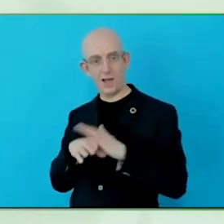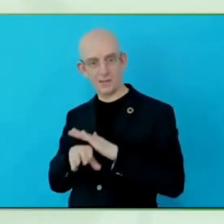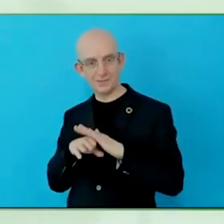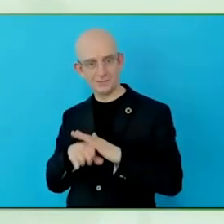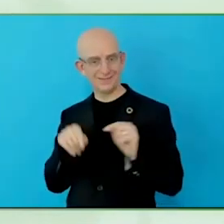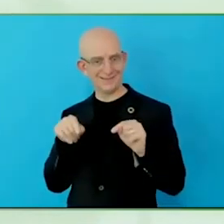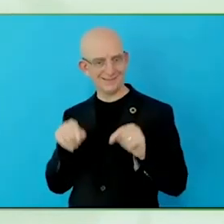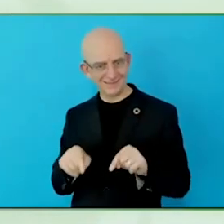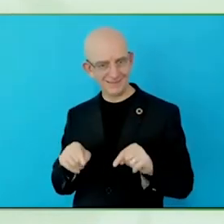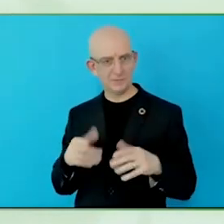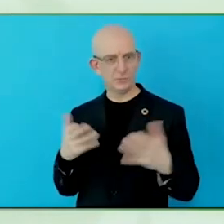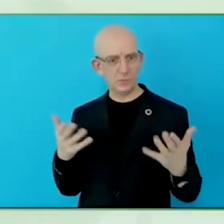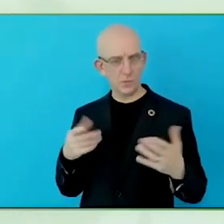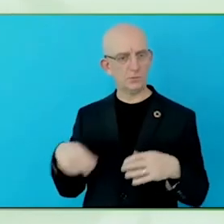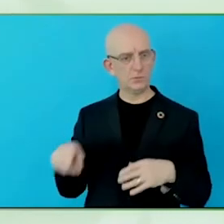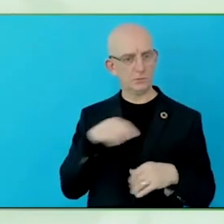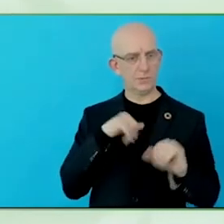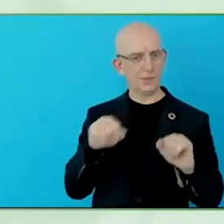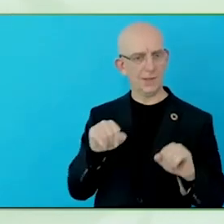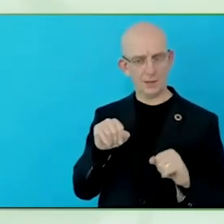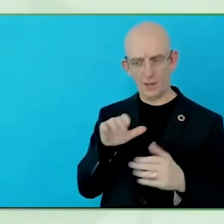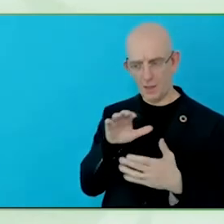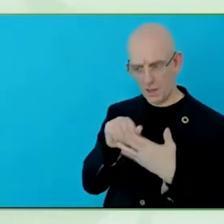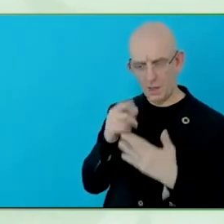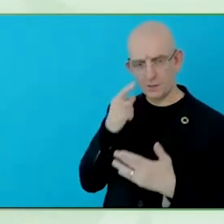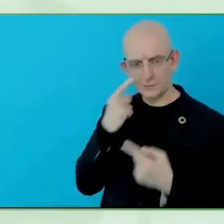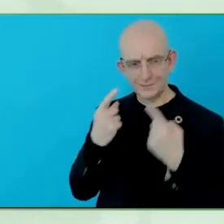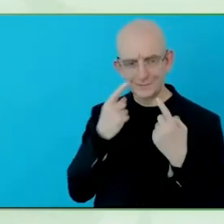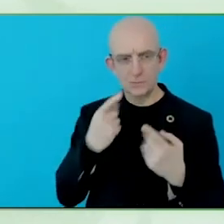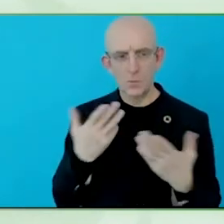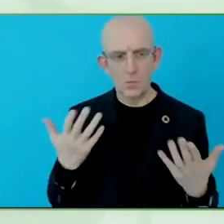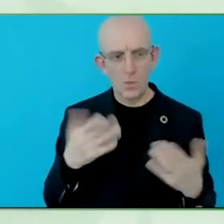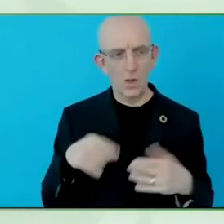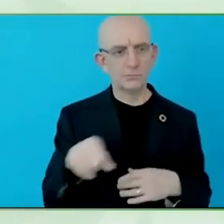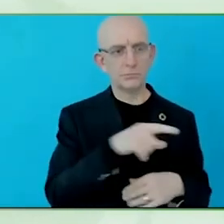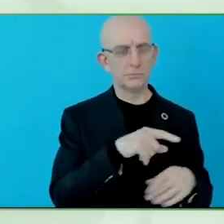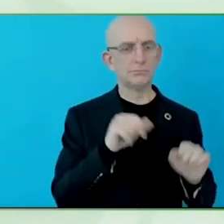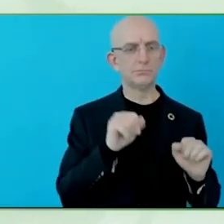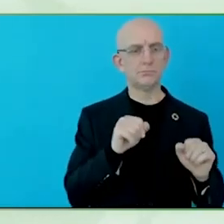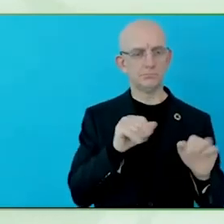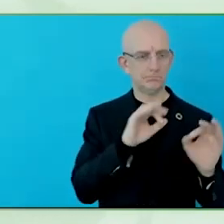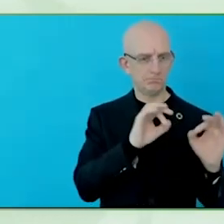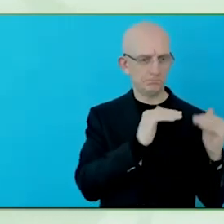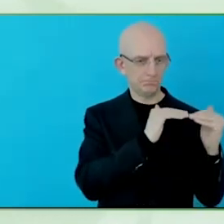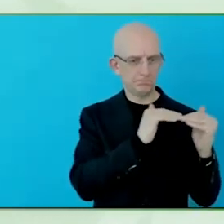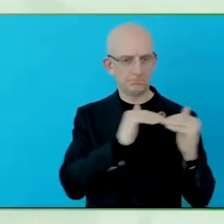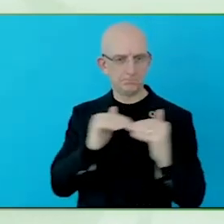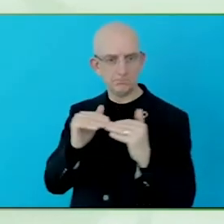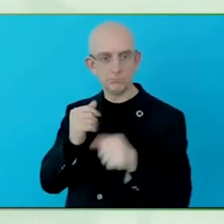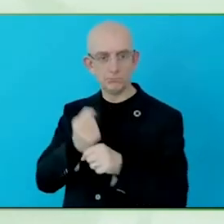then being able to scale them out across the entire organisation? Thank you very much indeed.